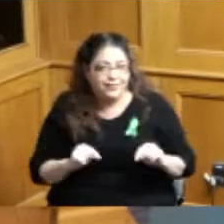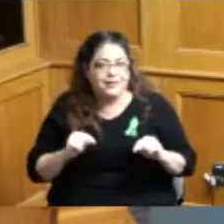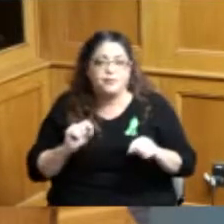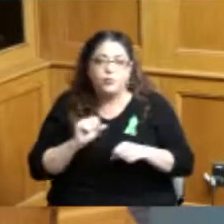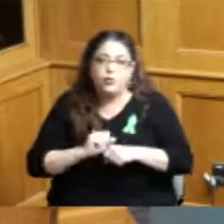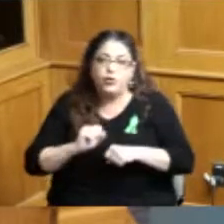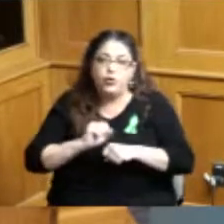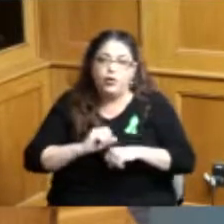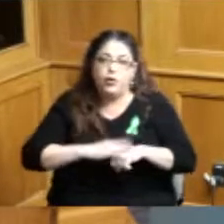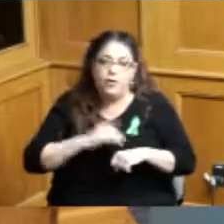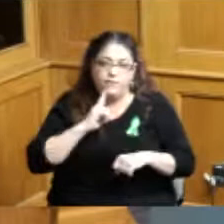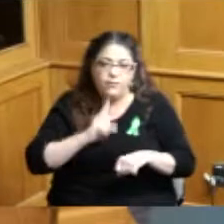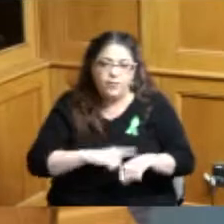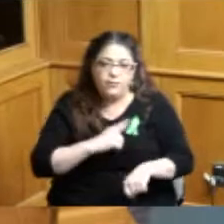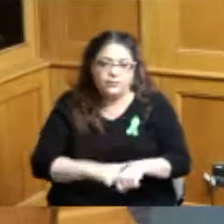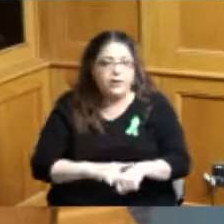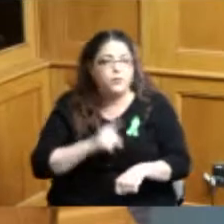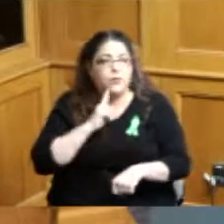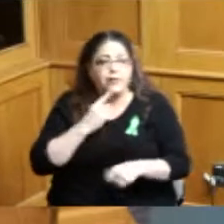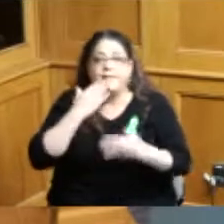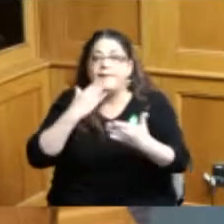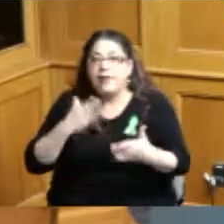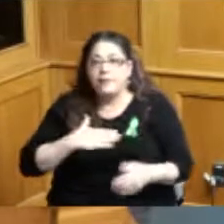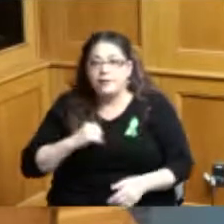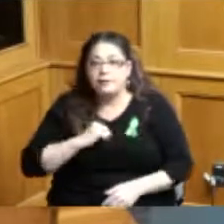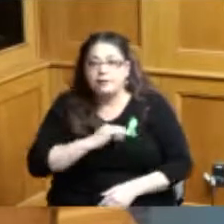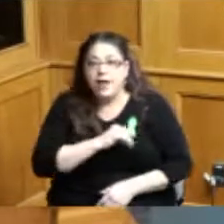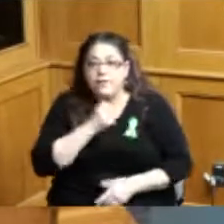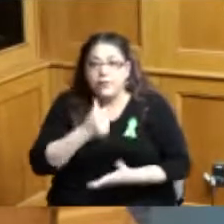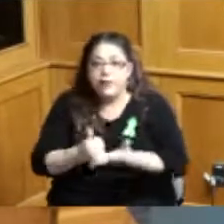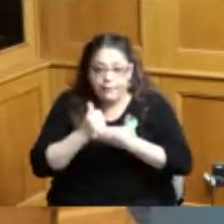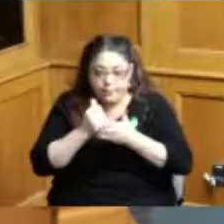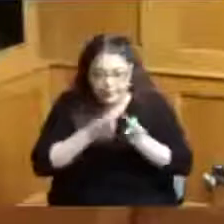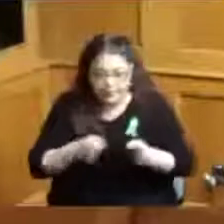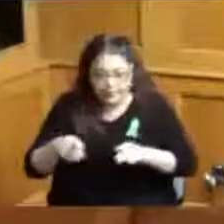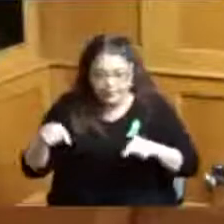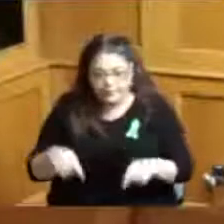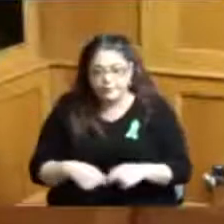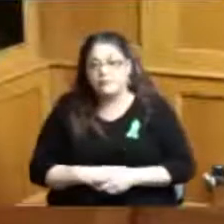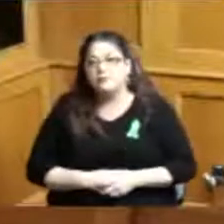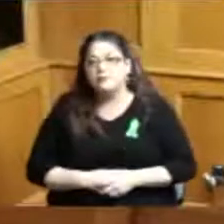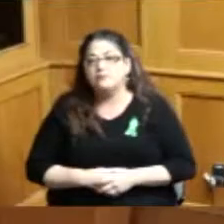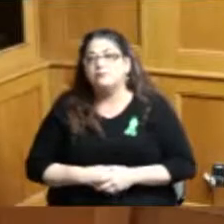I want to thank my staff for helping pull some of this together this foundation money there will be